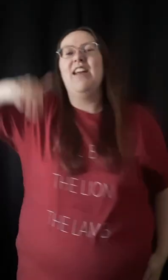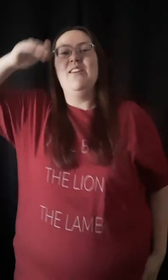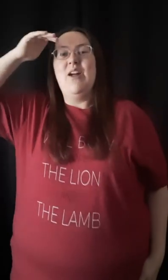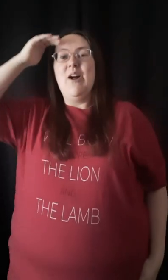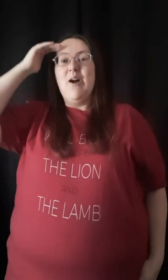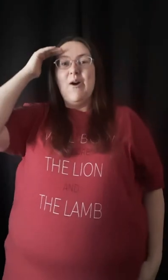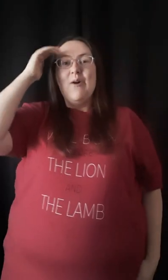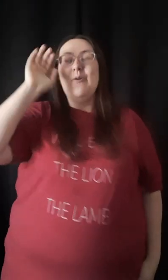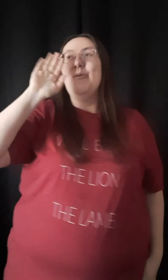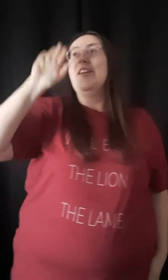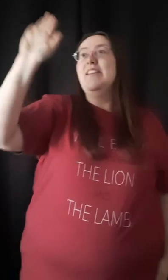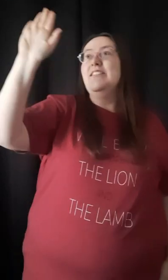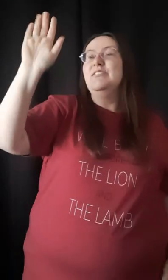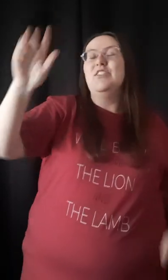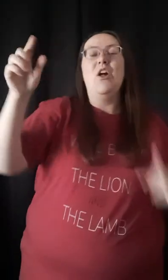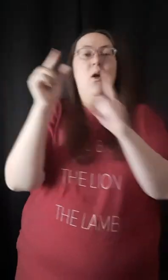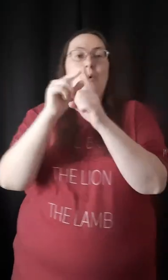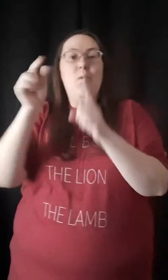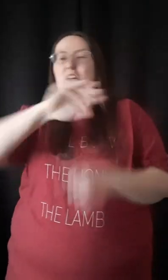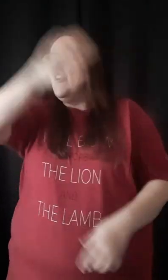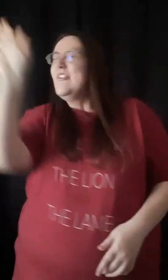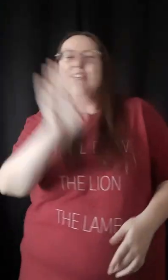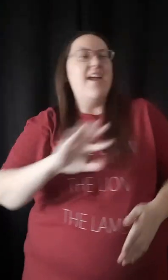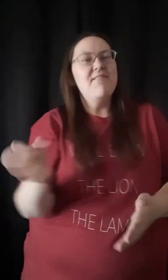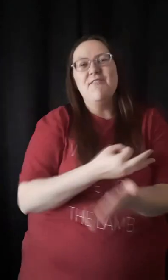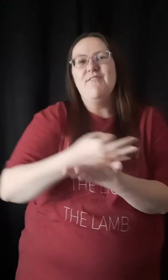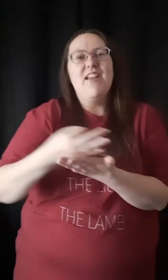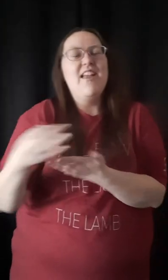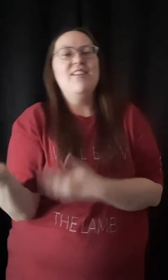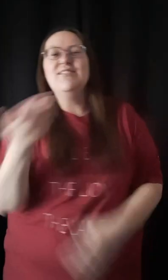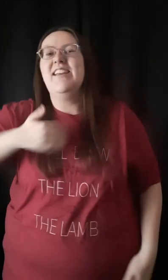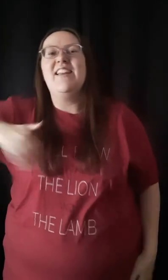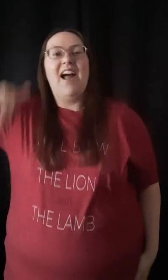And I know his Word never fails